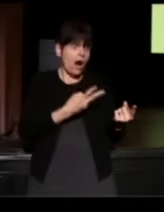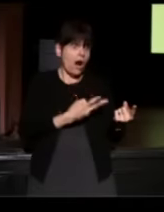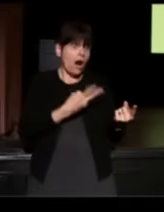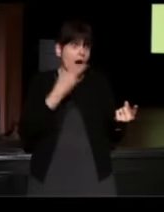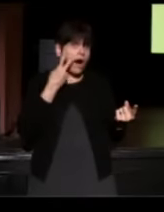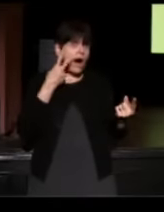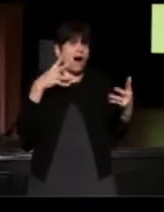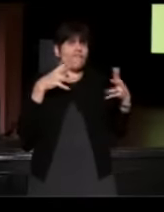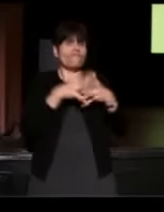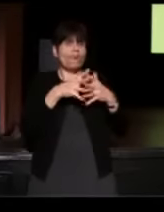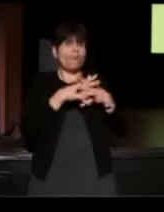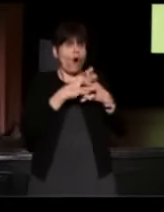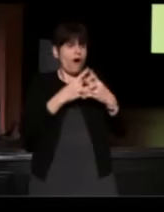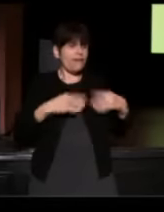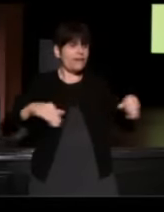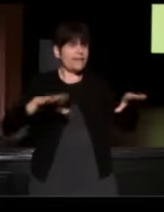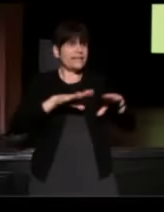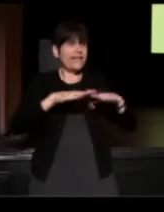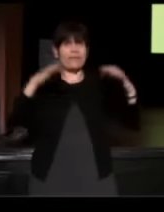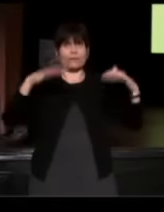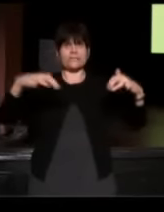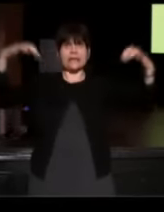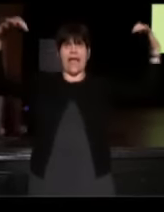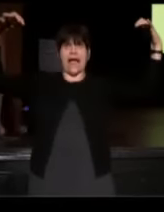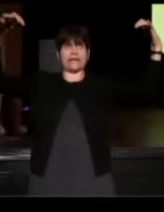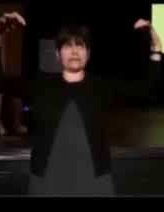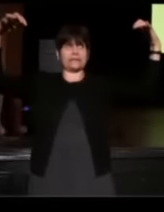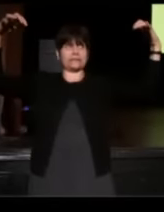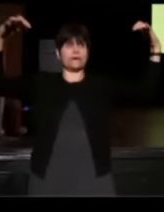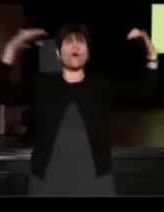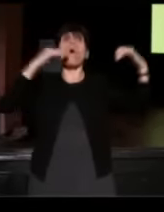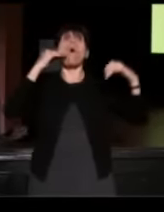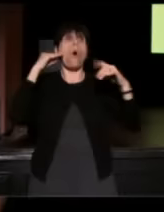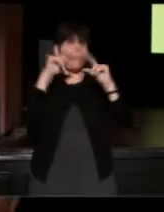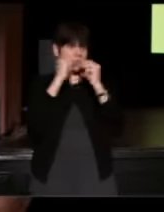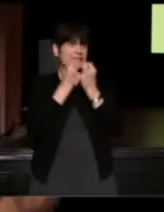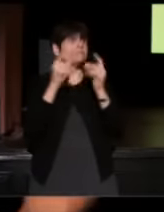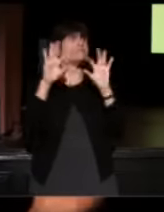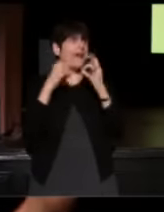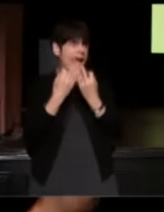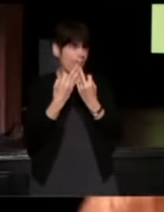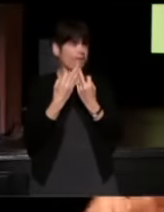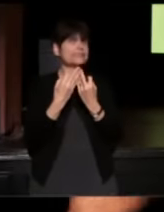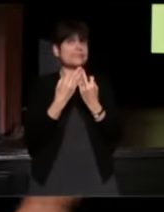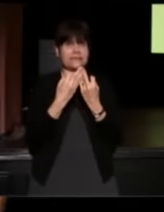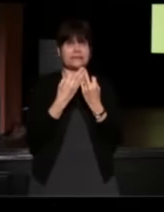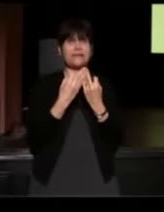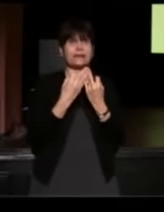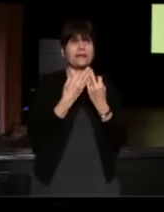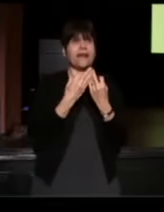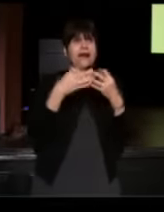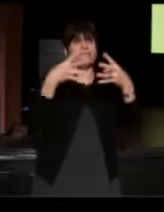and then there were stands full of the home team's families and then there was a fence in the back.